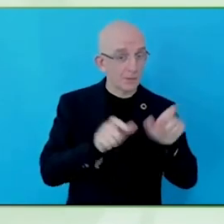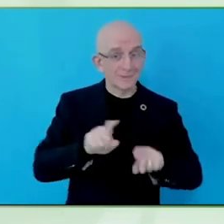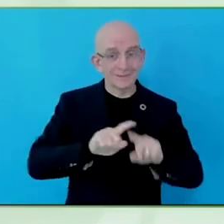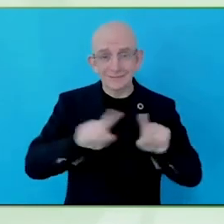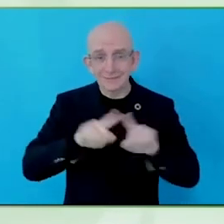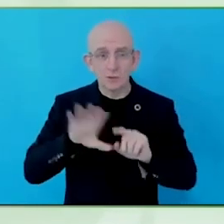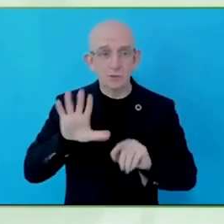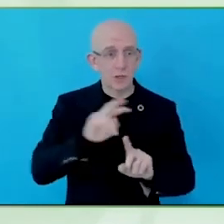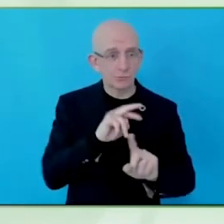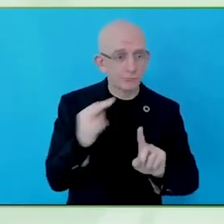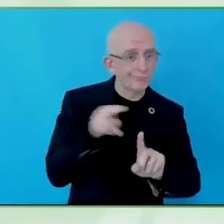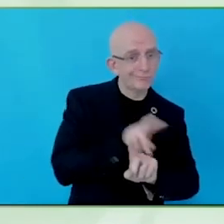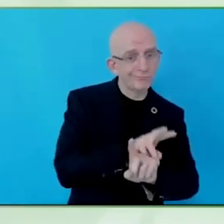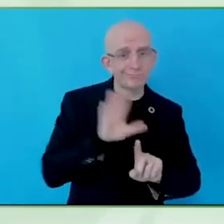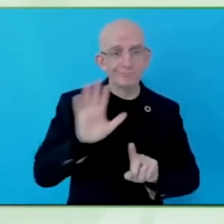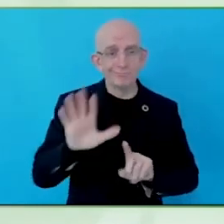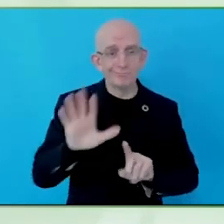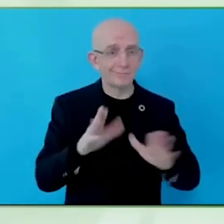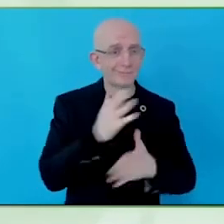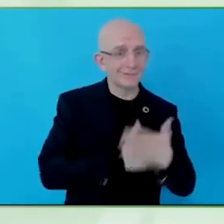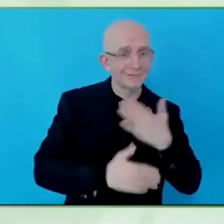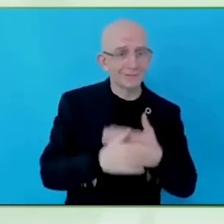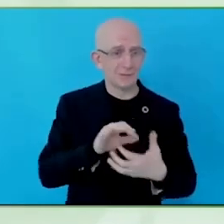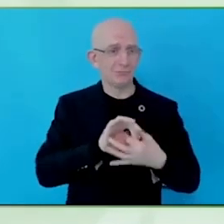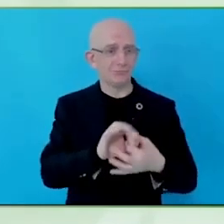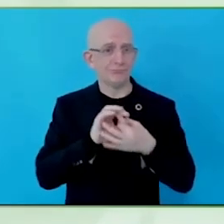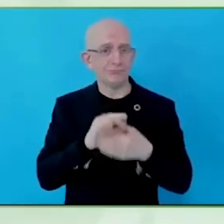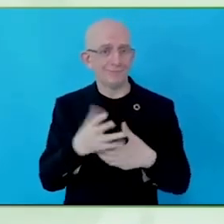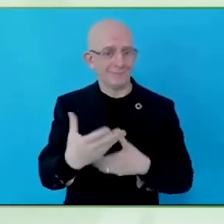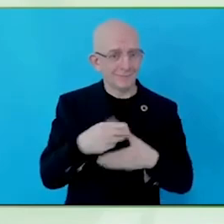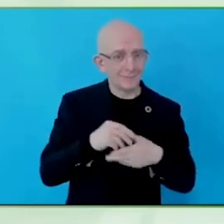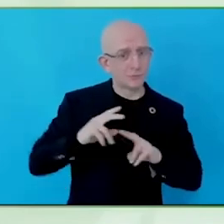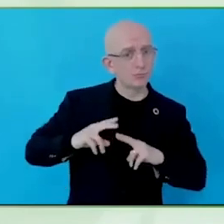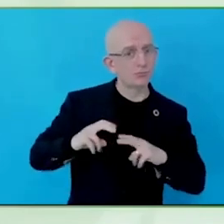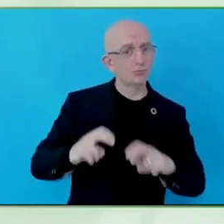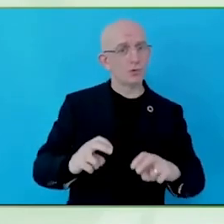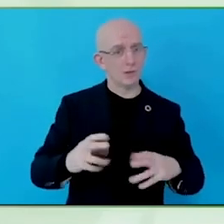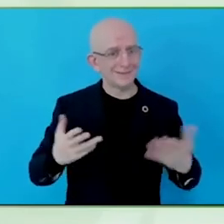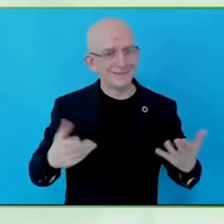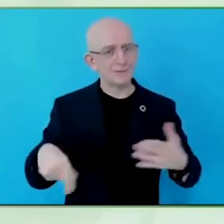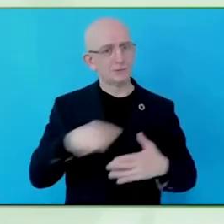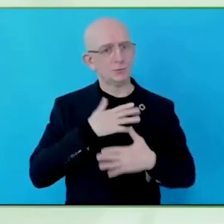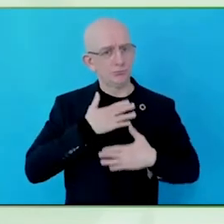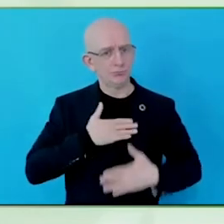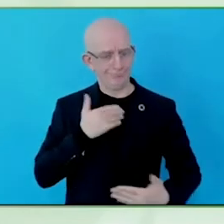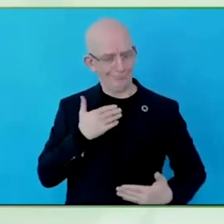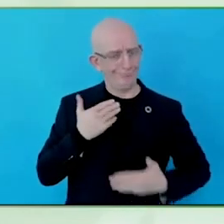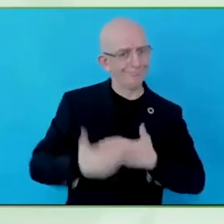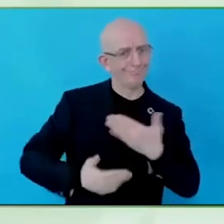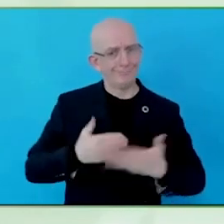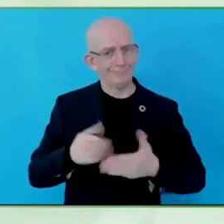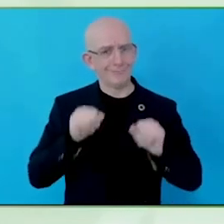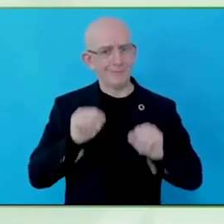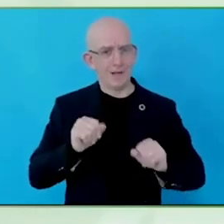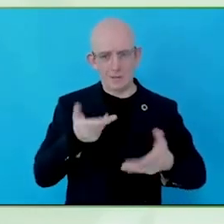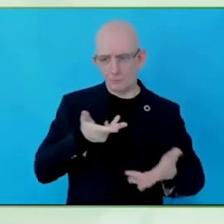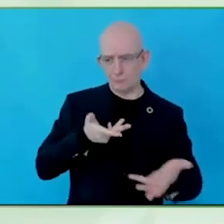is going to take this amount of time, here is the incentives, and all the information around it, it is very much mono directional